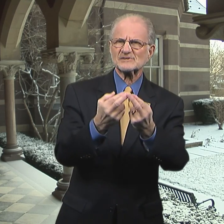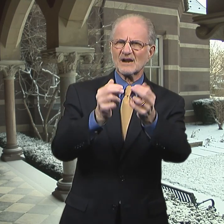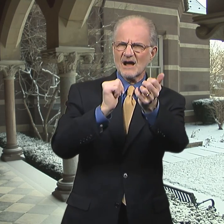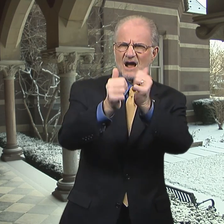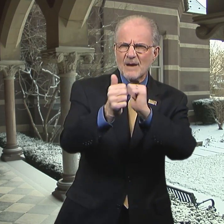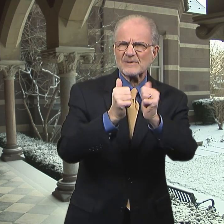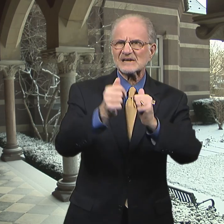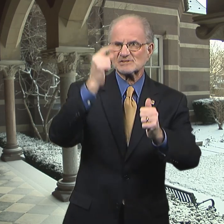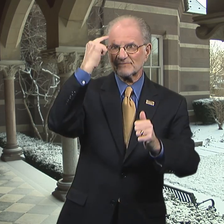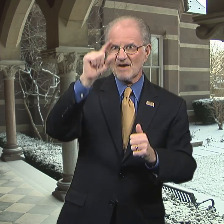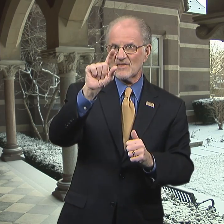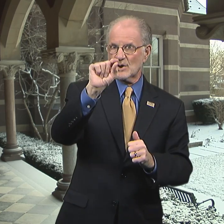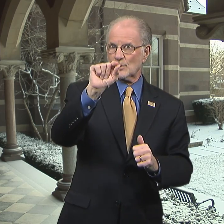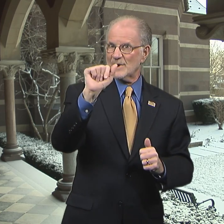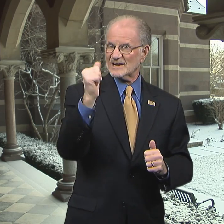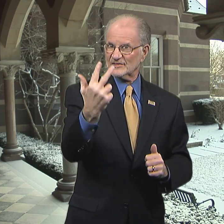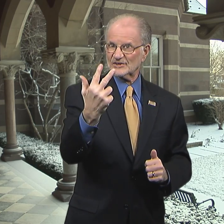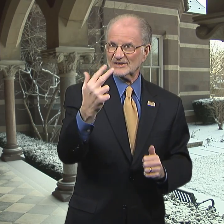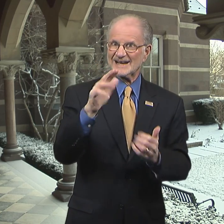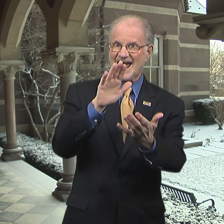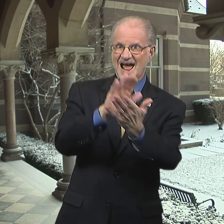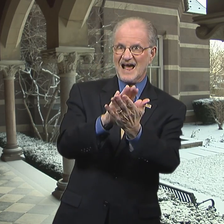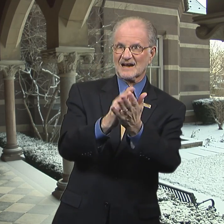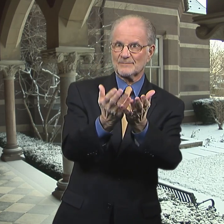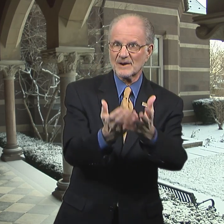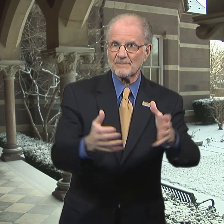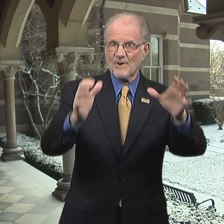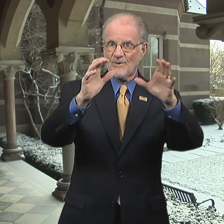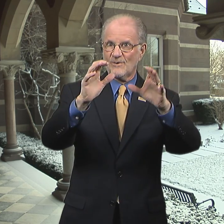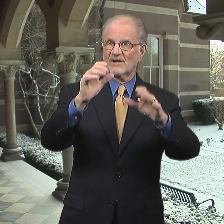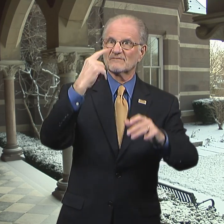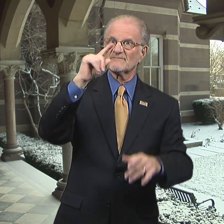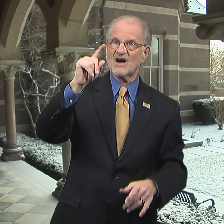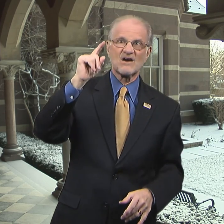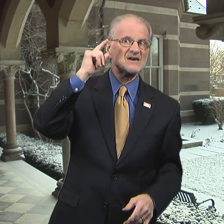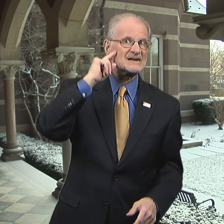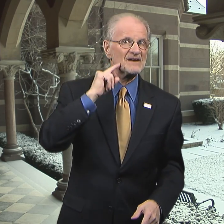Regional competitions for the 2013 Academic Bowl